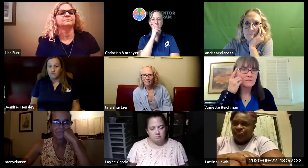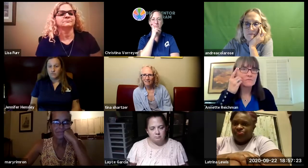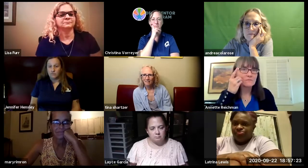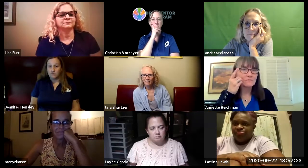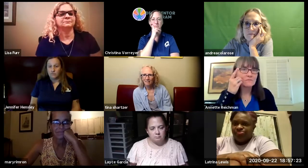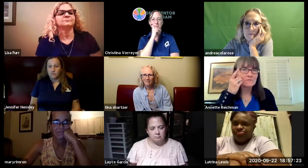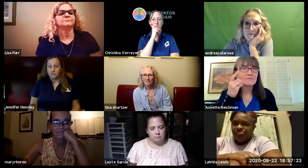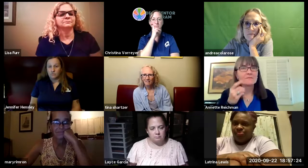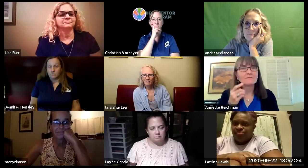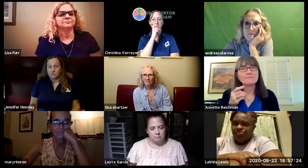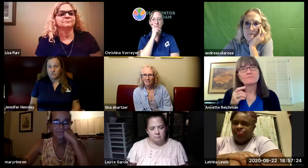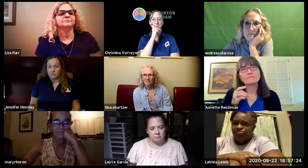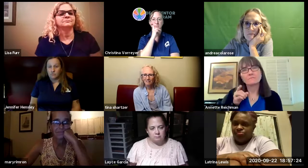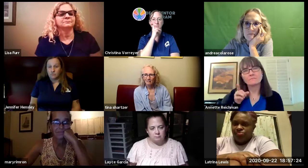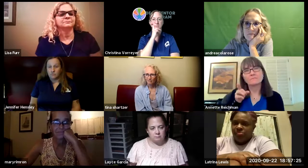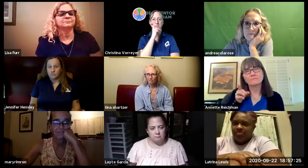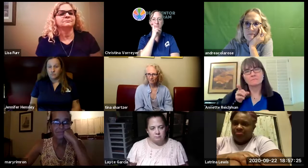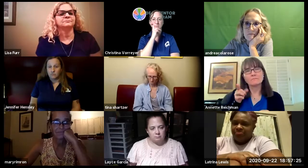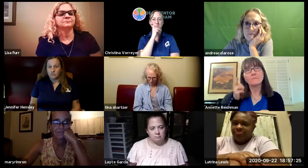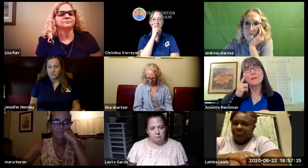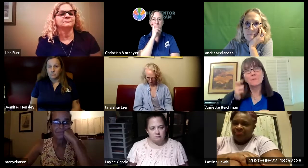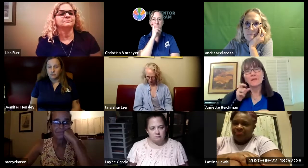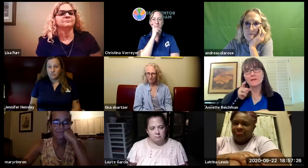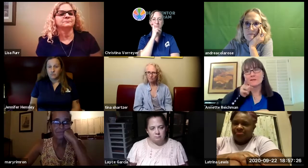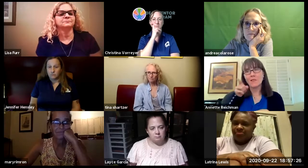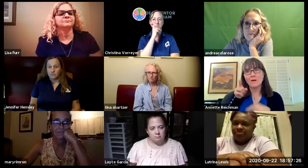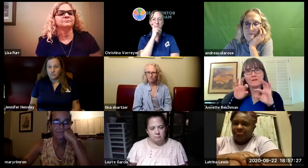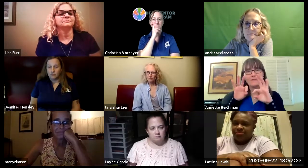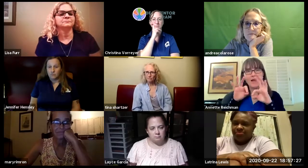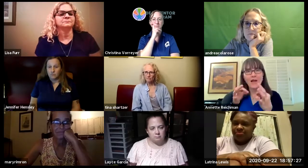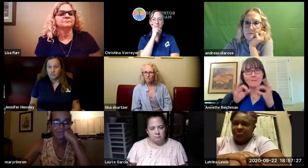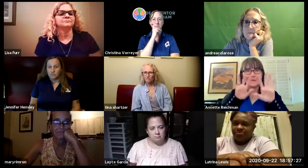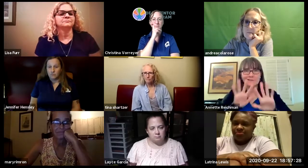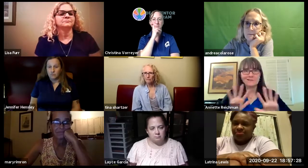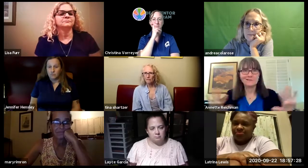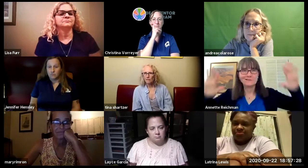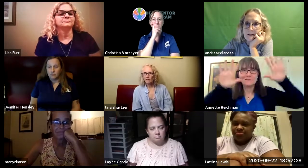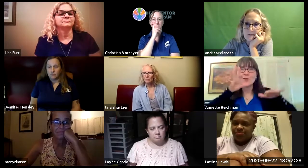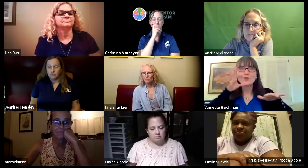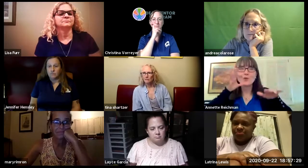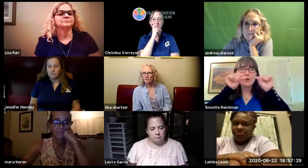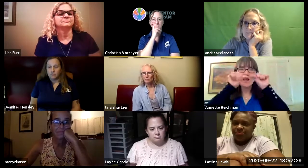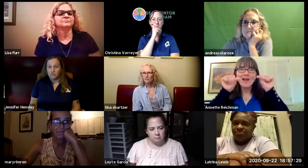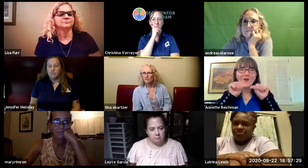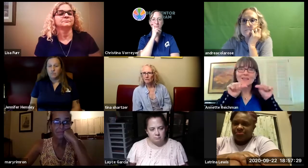have asked our families if they wanted their students to come back into the